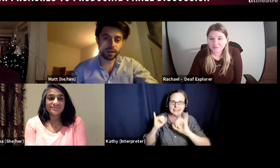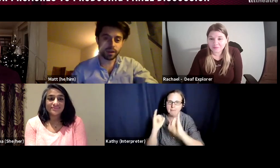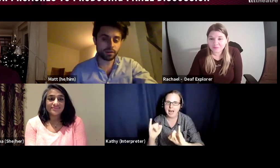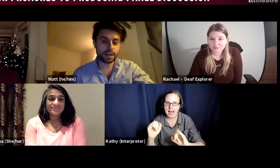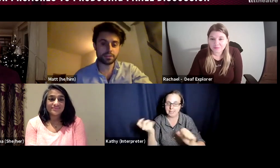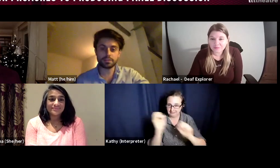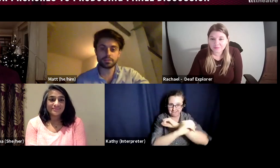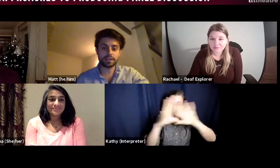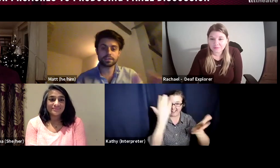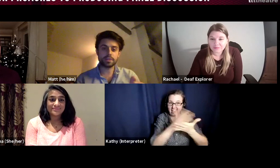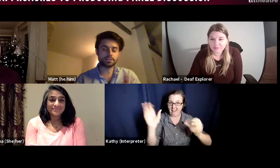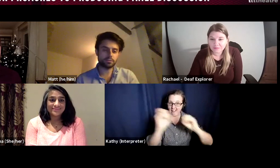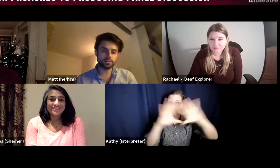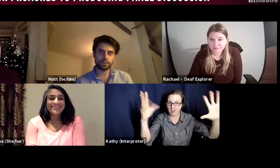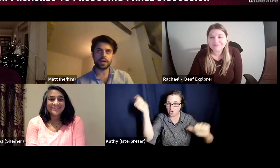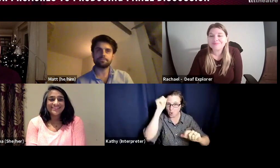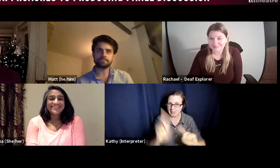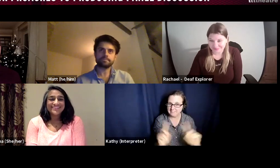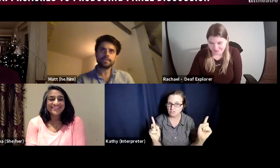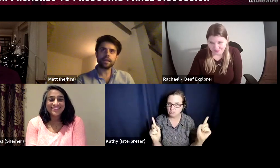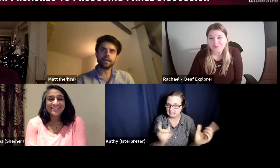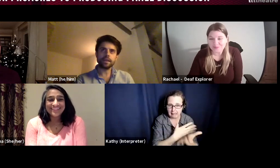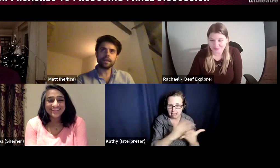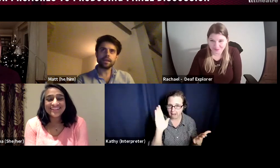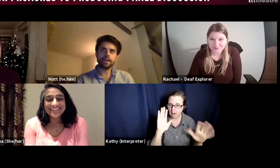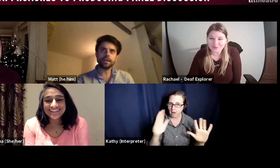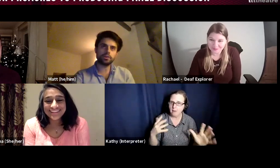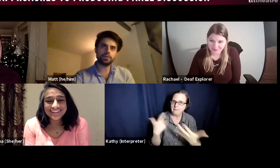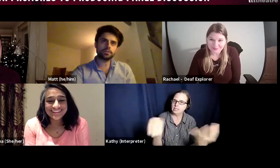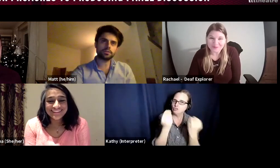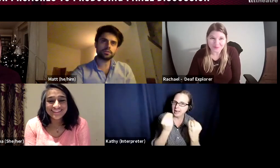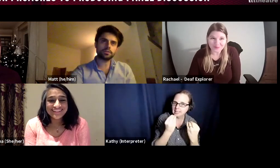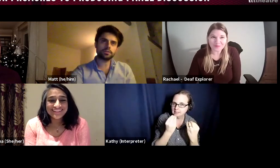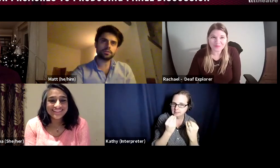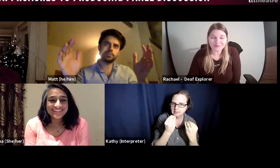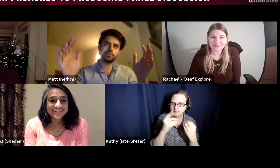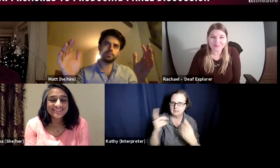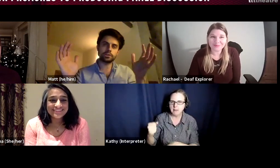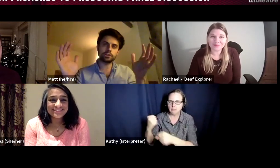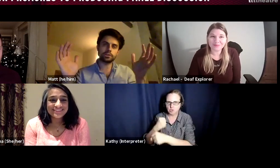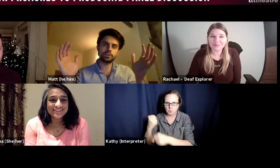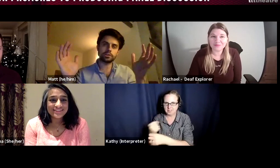I'm fairly good, and there are some things I'm not good at. Because the role of producer is so broad